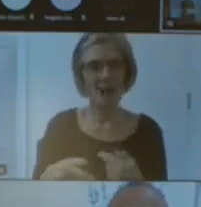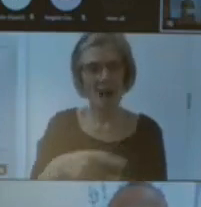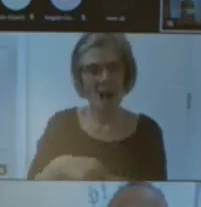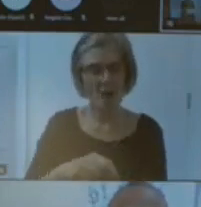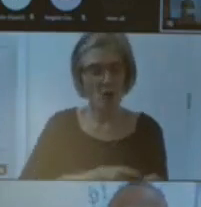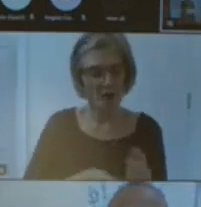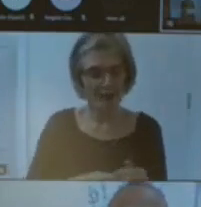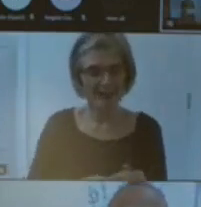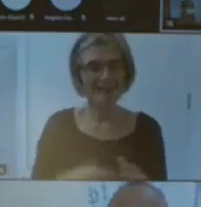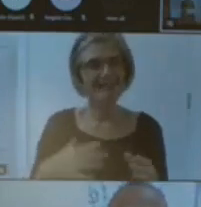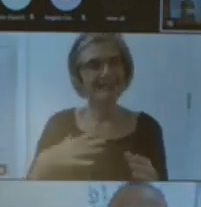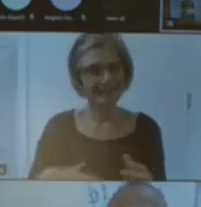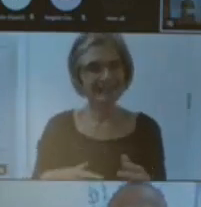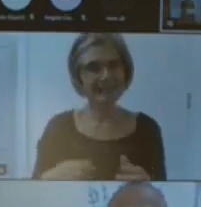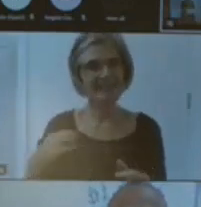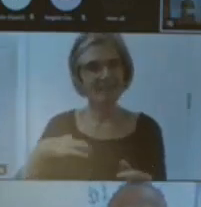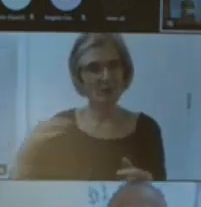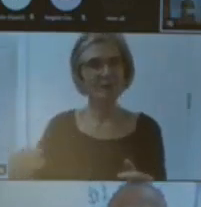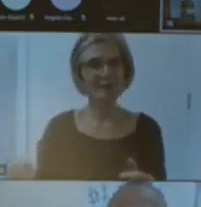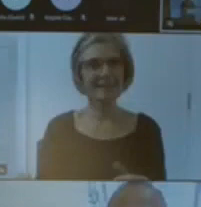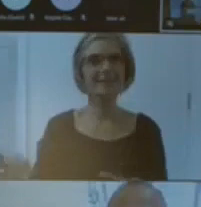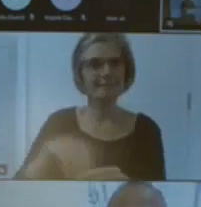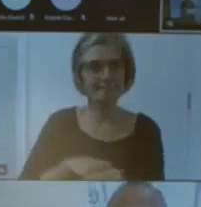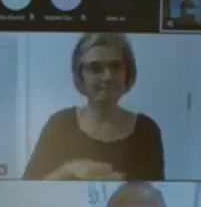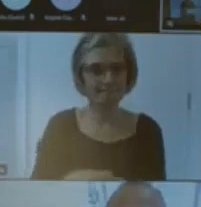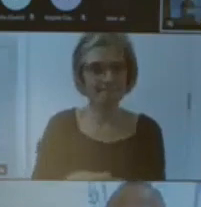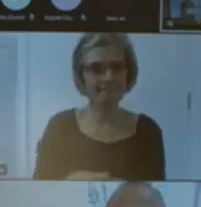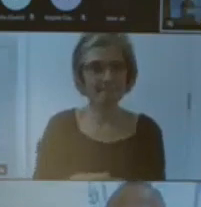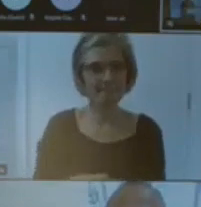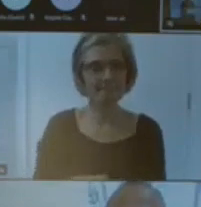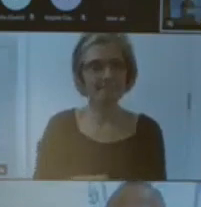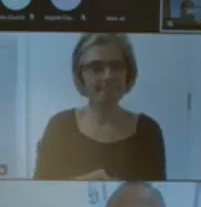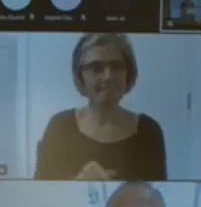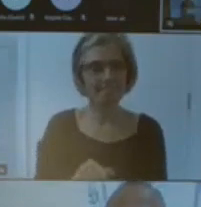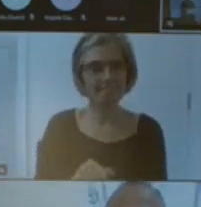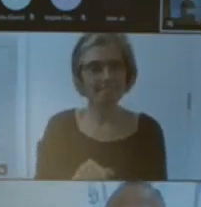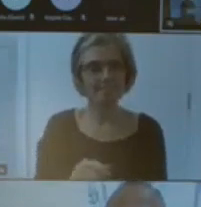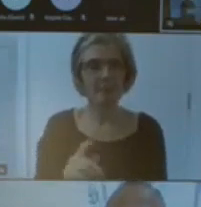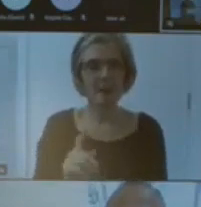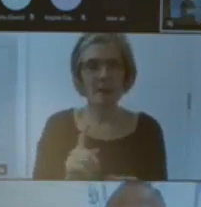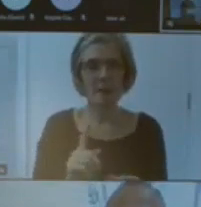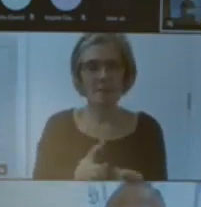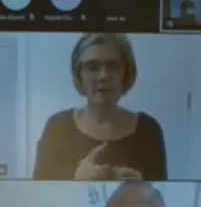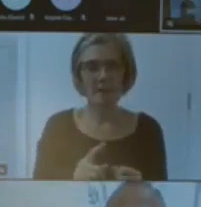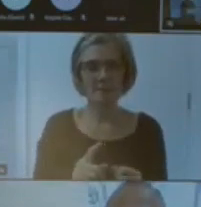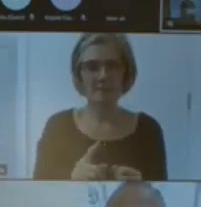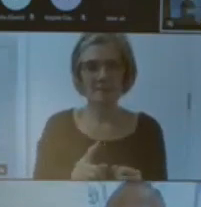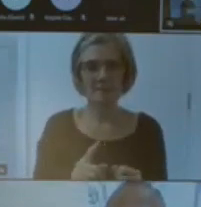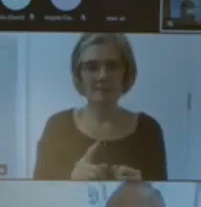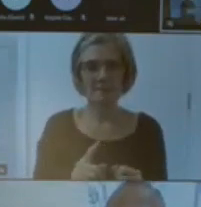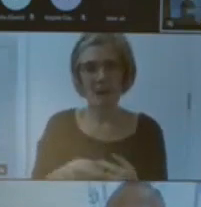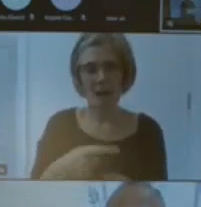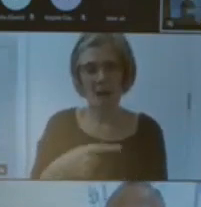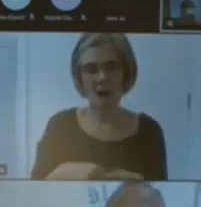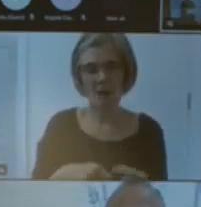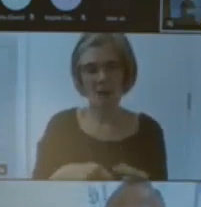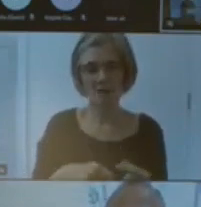need it to survive and and also because of the way our program works we and yeah we don't have a